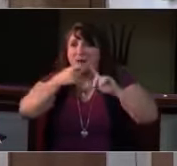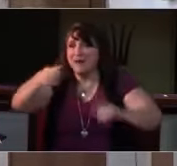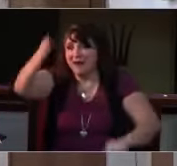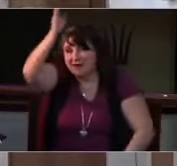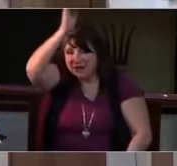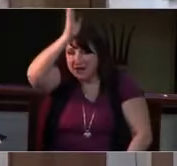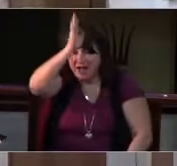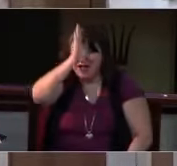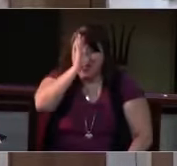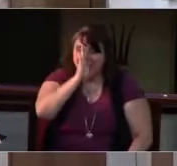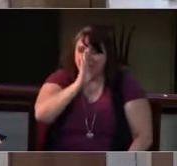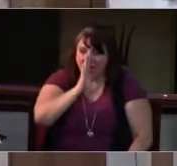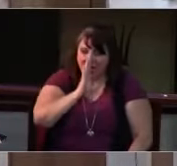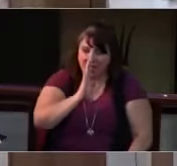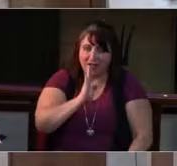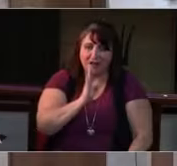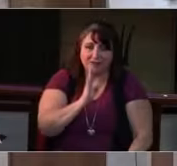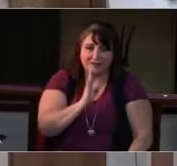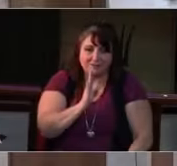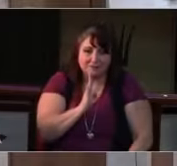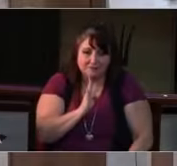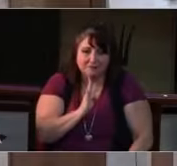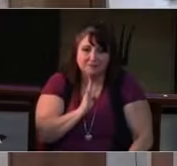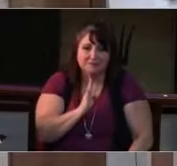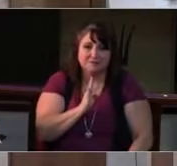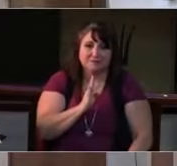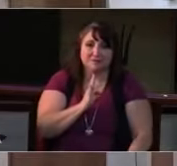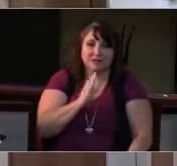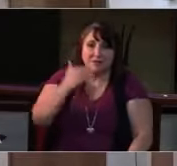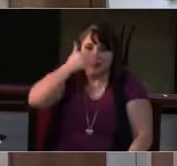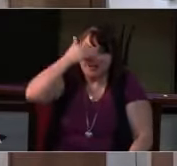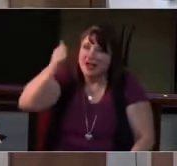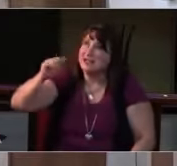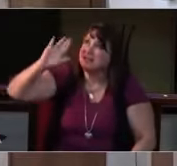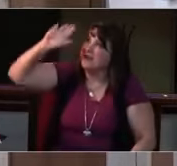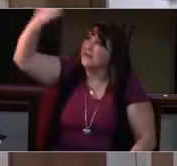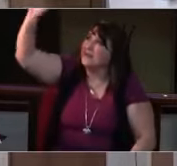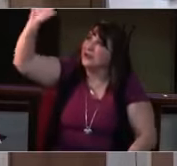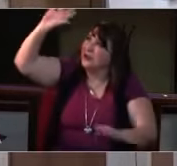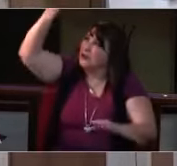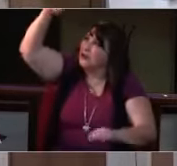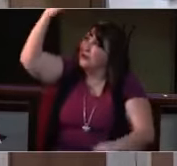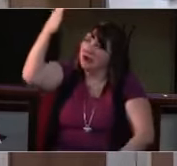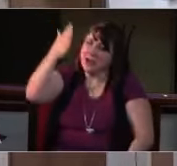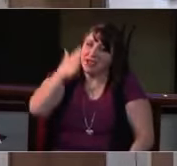the precious Lamb of God.